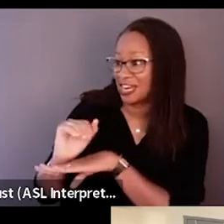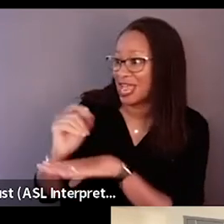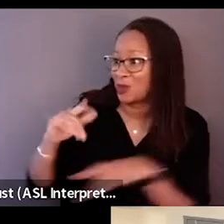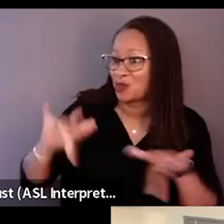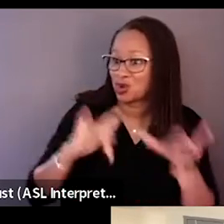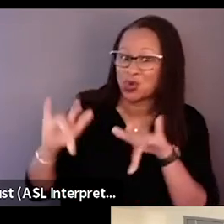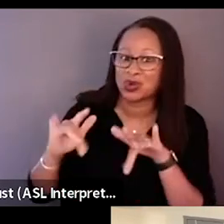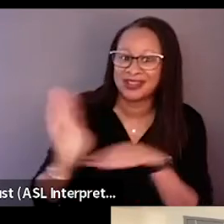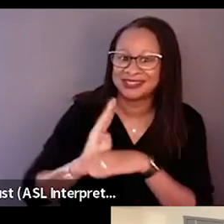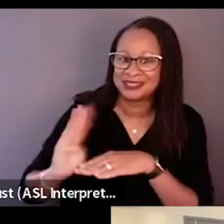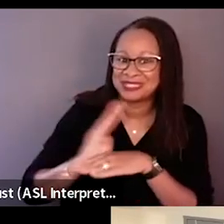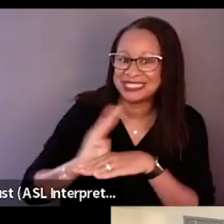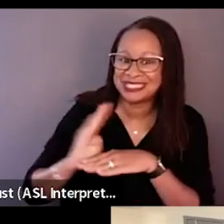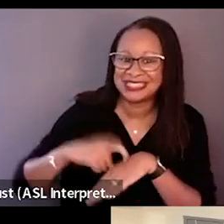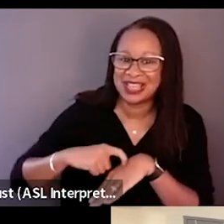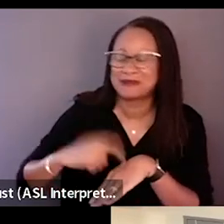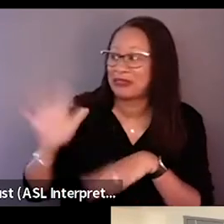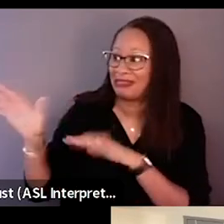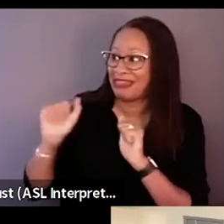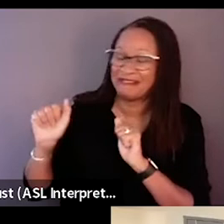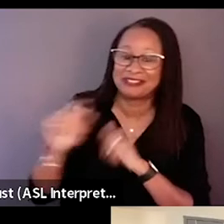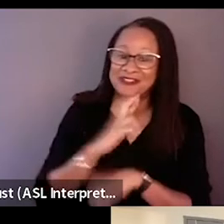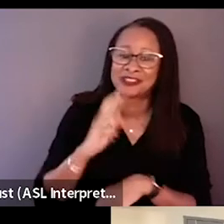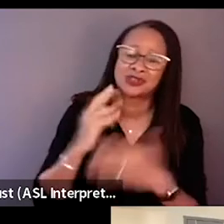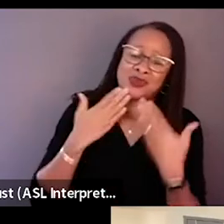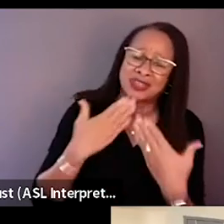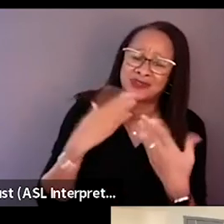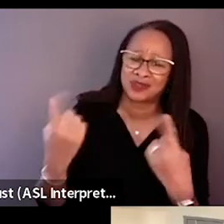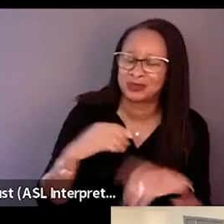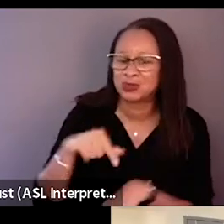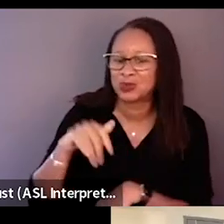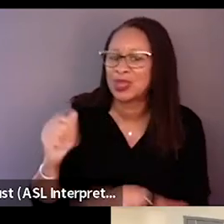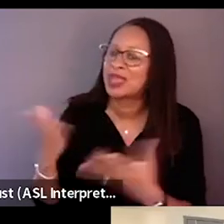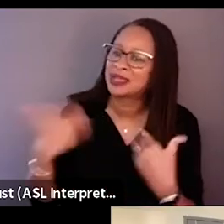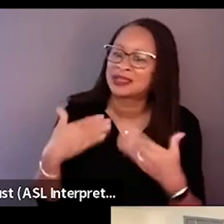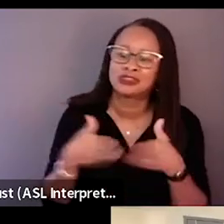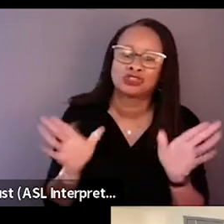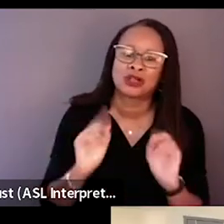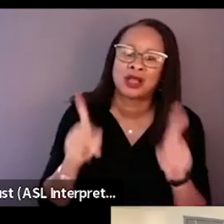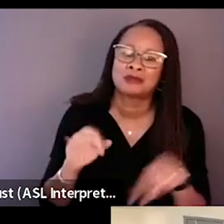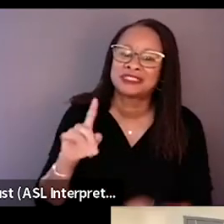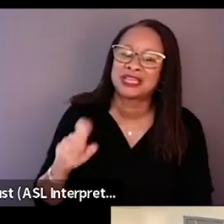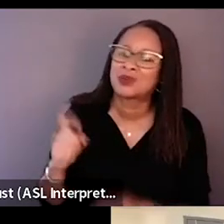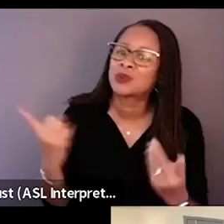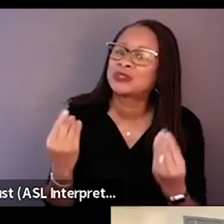and it's a busy time and you made time to be at this Q and A. Yeah, just give us a general update of where everyone is at.